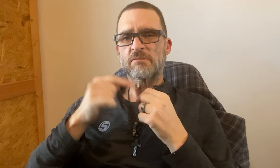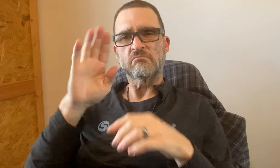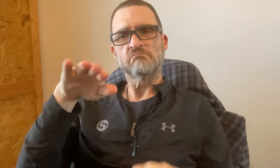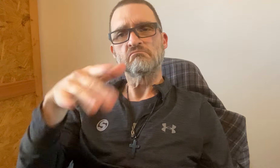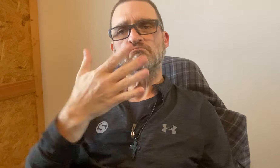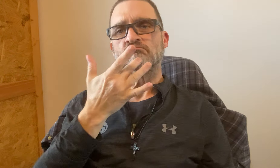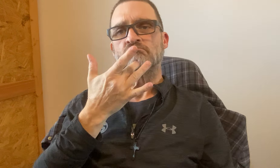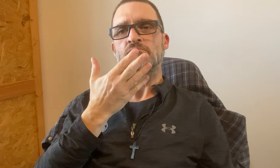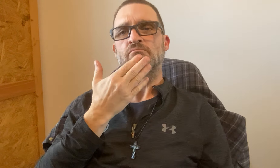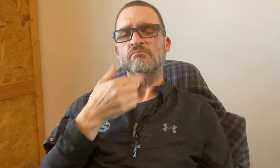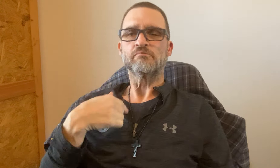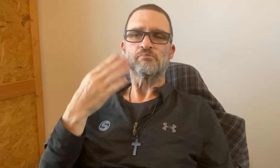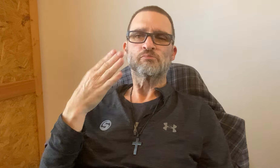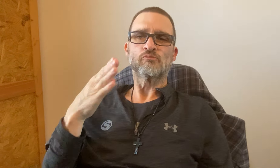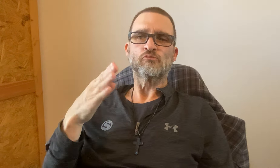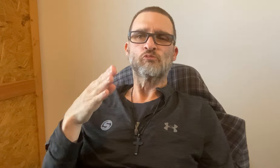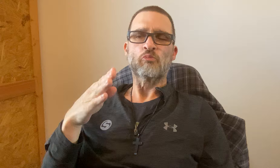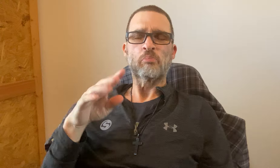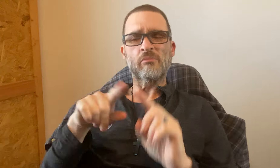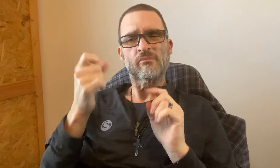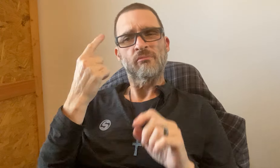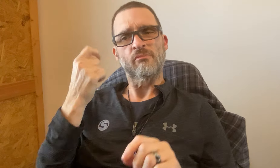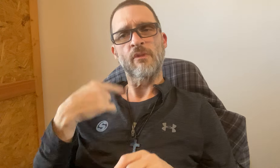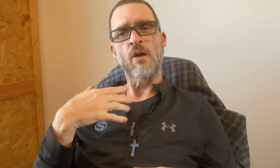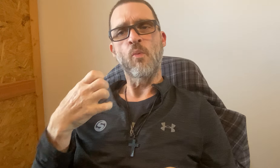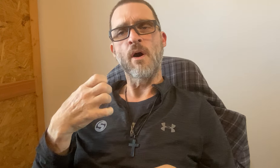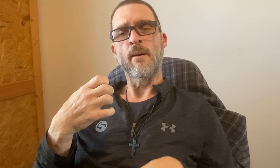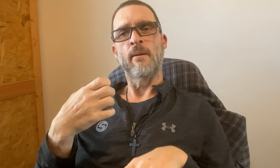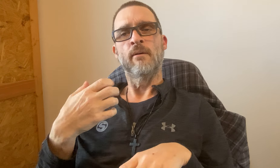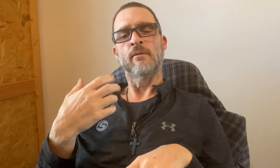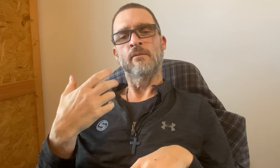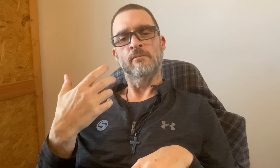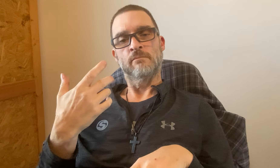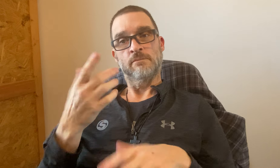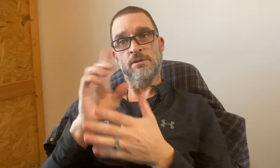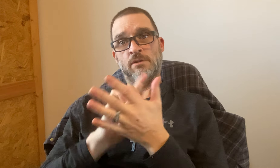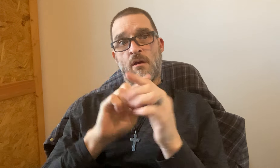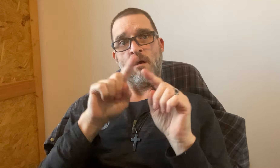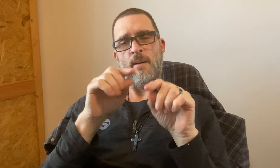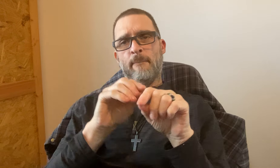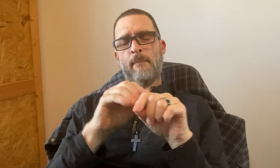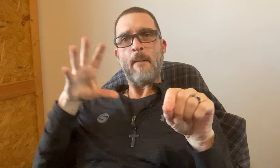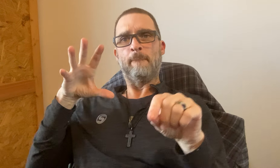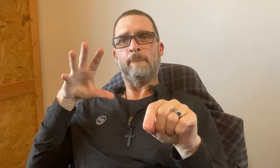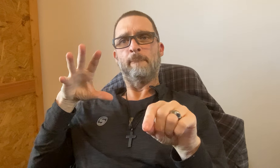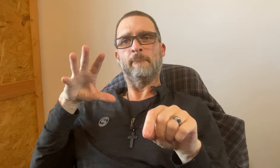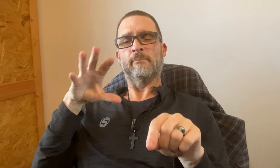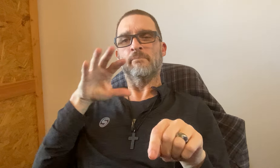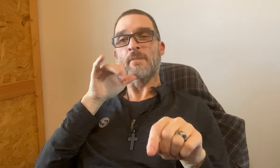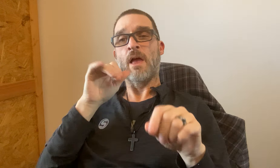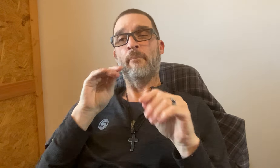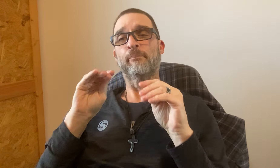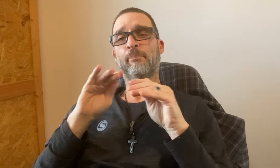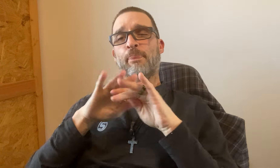I said that's fine - my team did ask me what's my favorite color? I said it was blue. But I wanted the design to REALLY POP